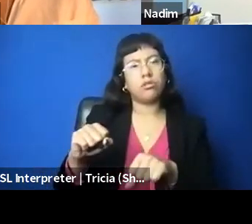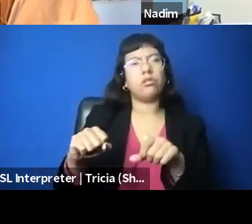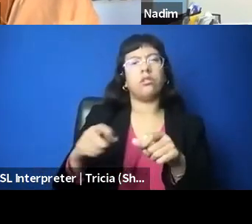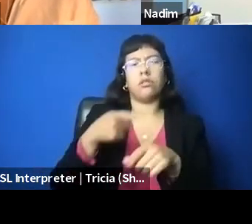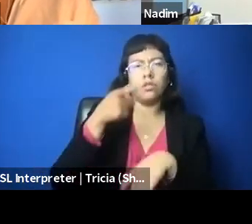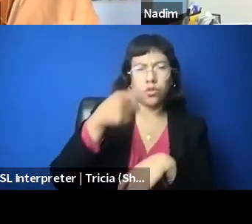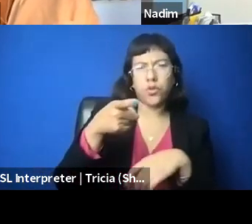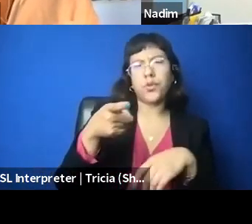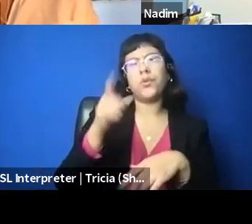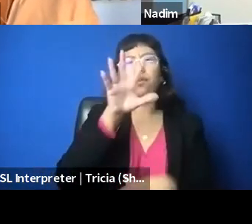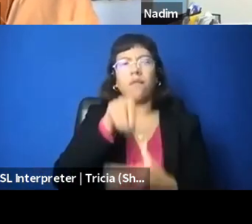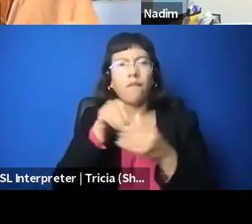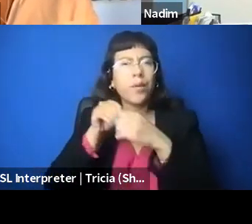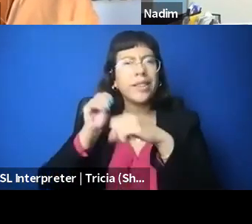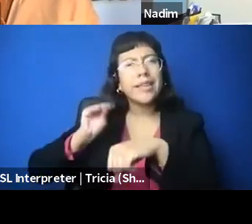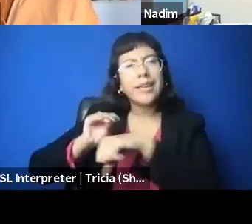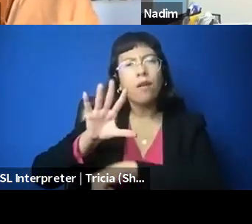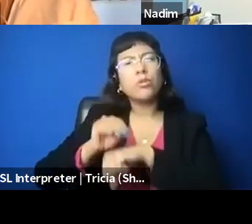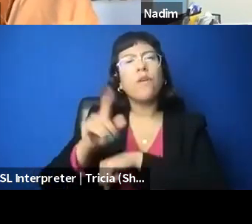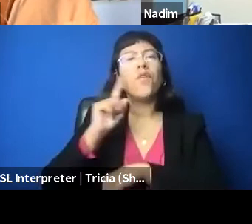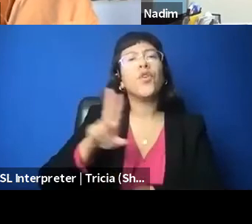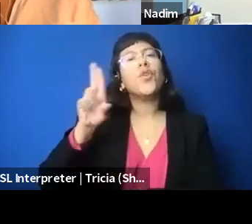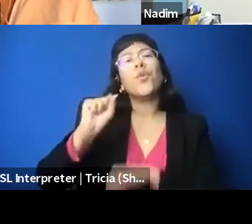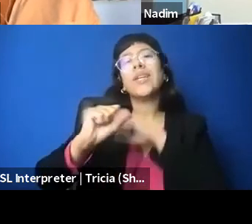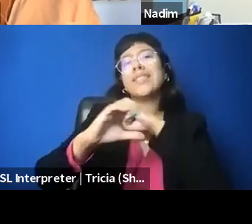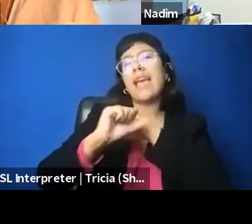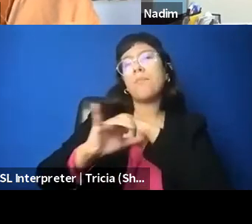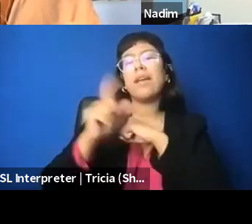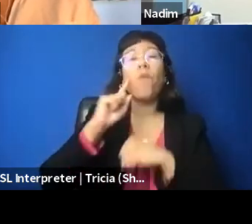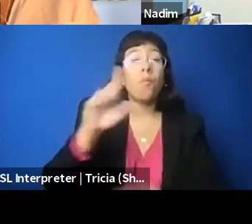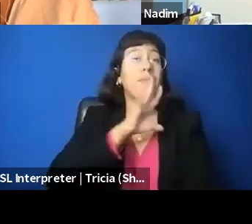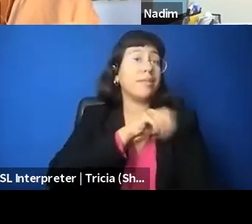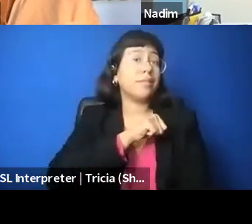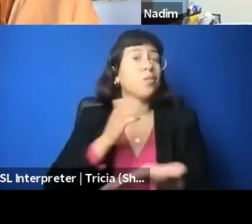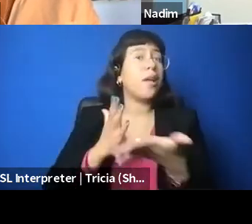for the US Campaign for Palestinian Rights, and we were obviously being sued.